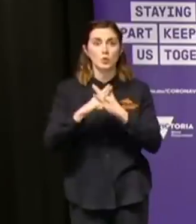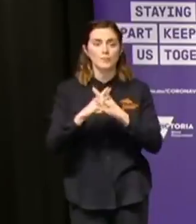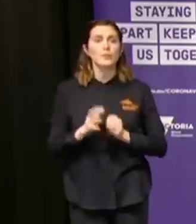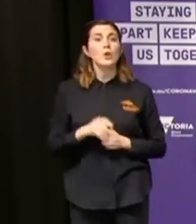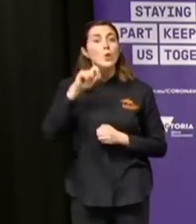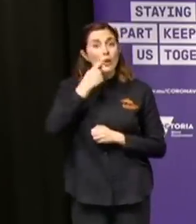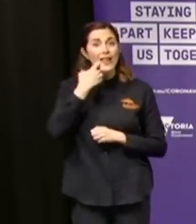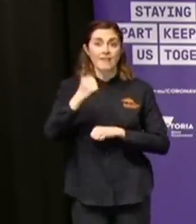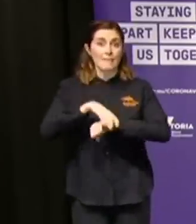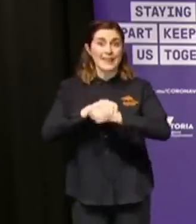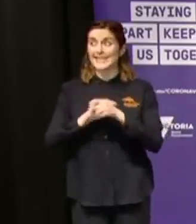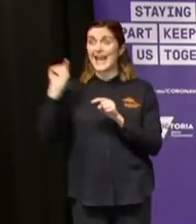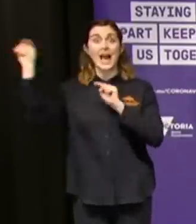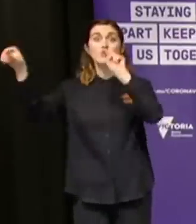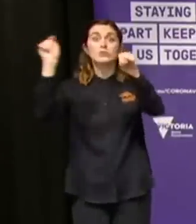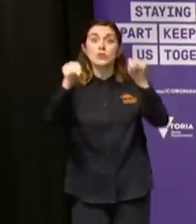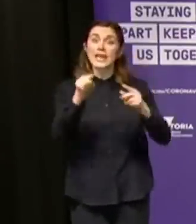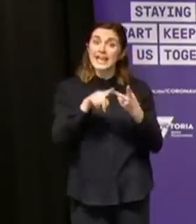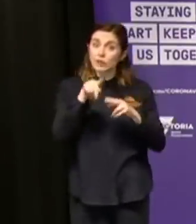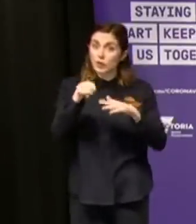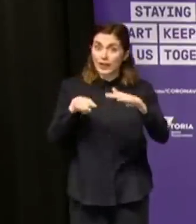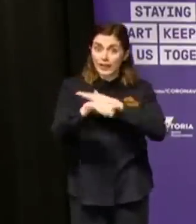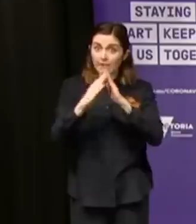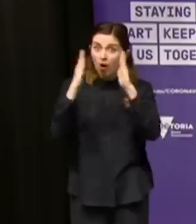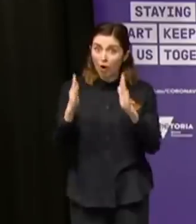and you will be stopped and you will be asked and you will need to demonstrate